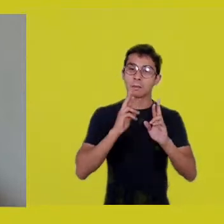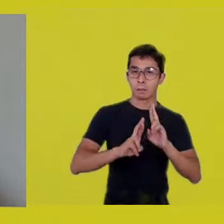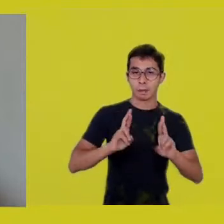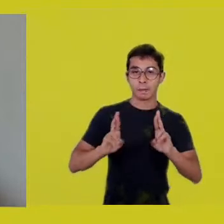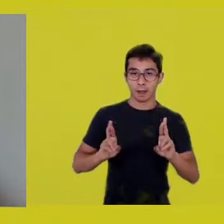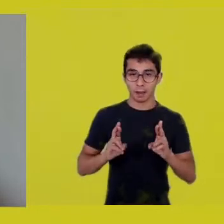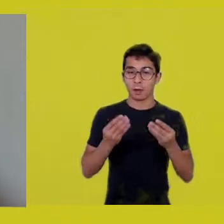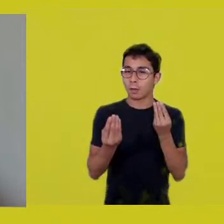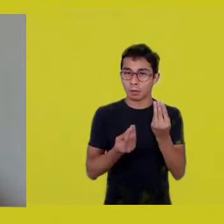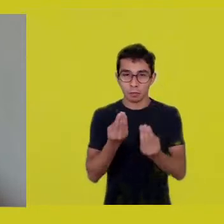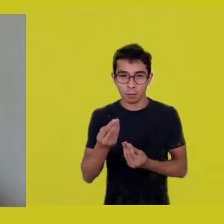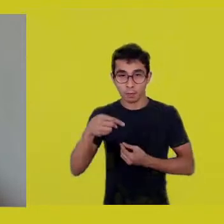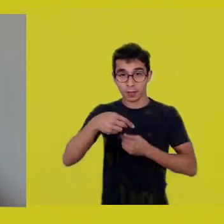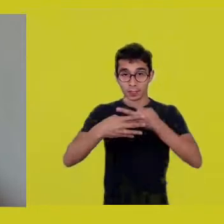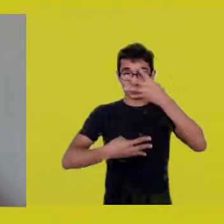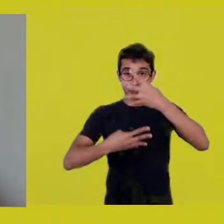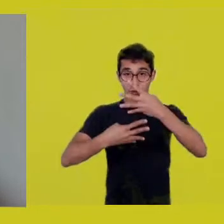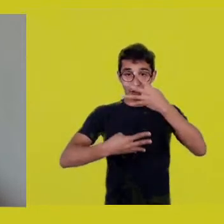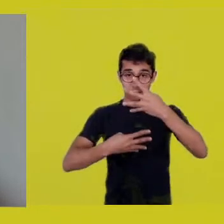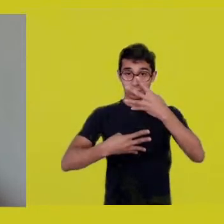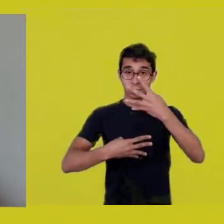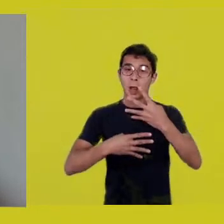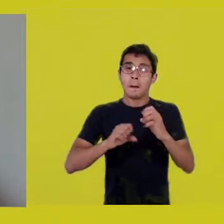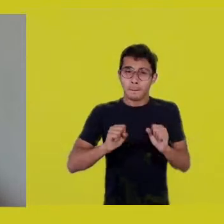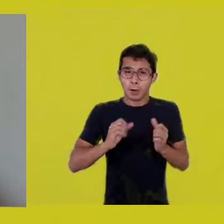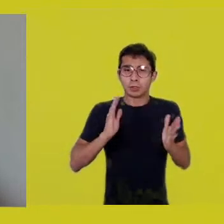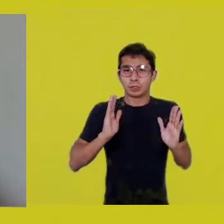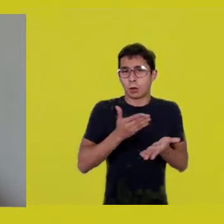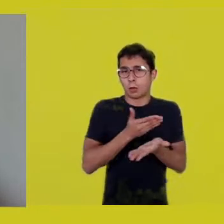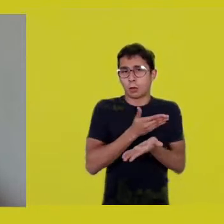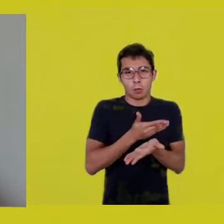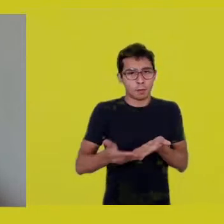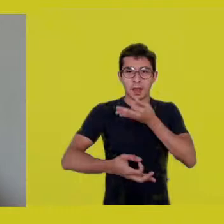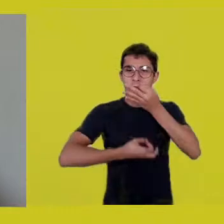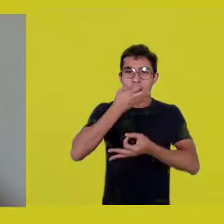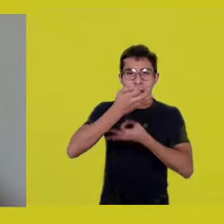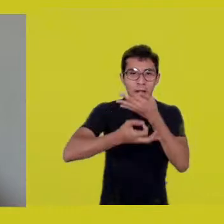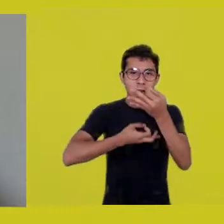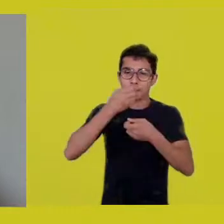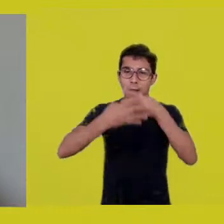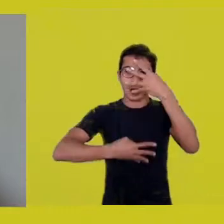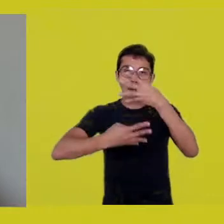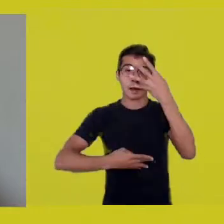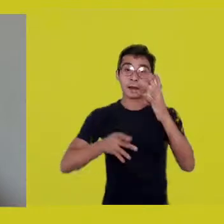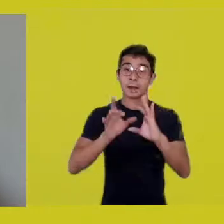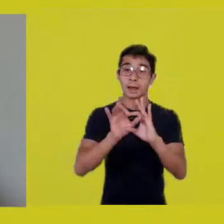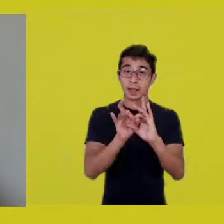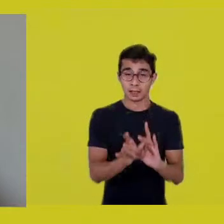and you can send in your participation right now, from the beginning.